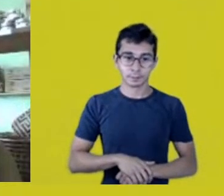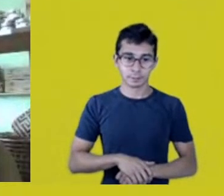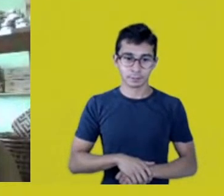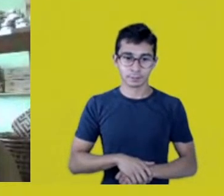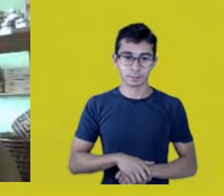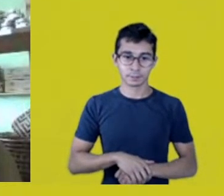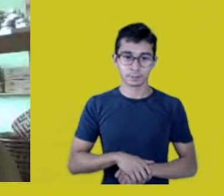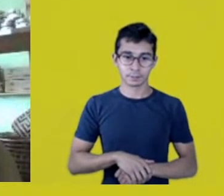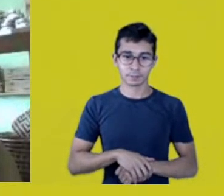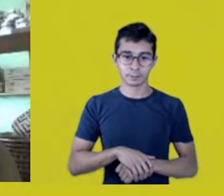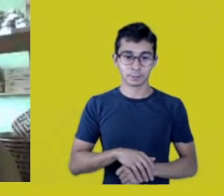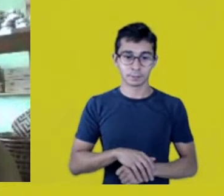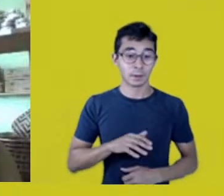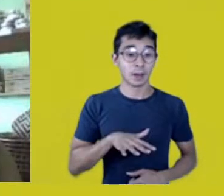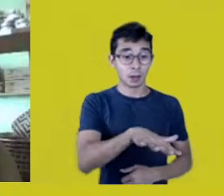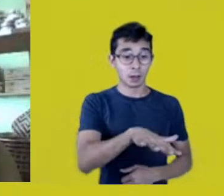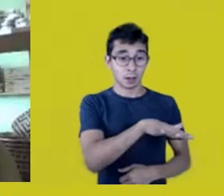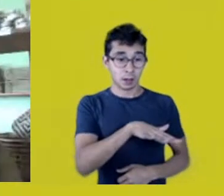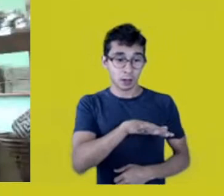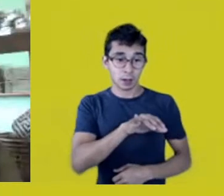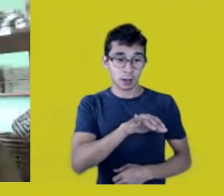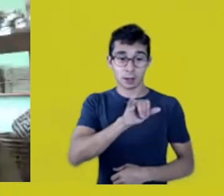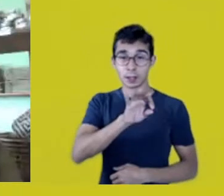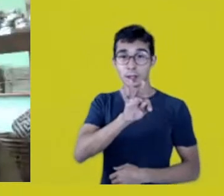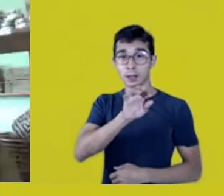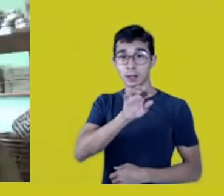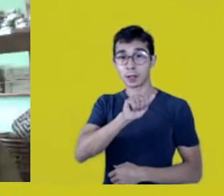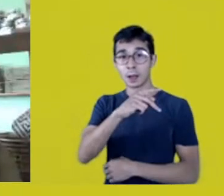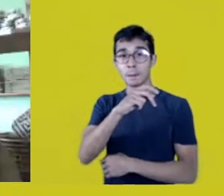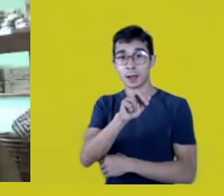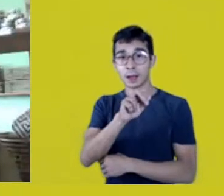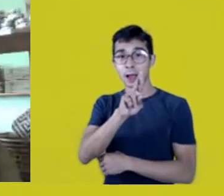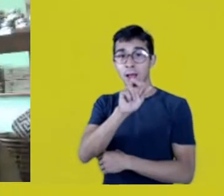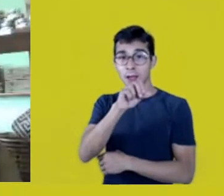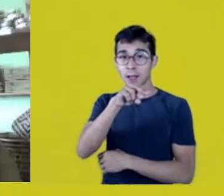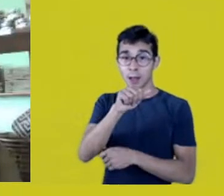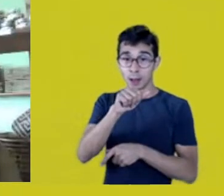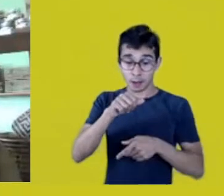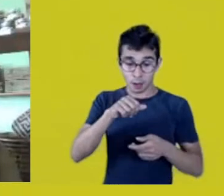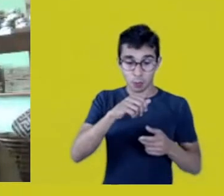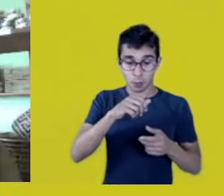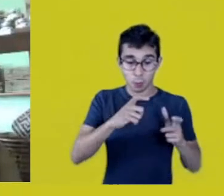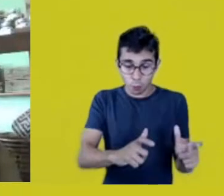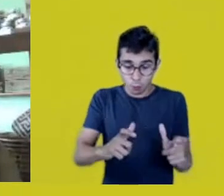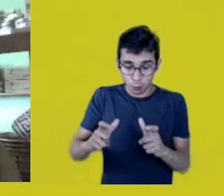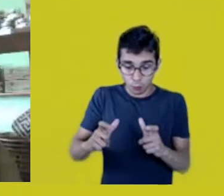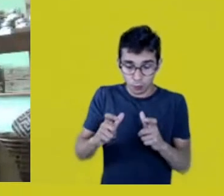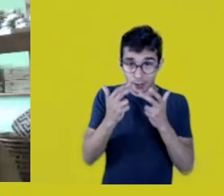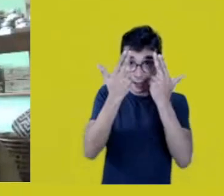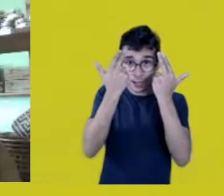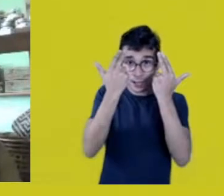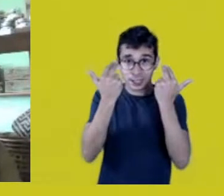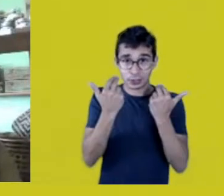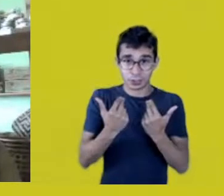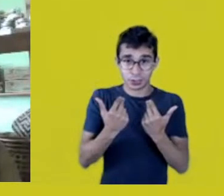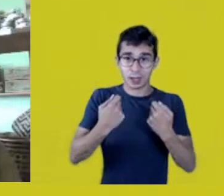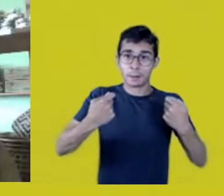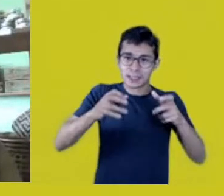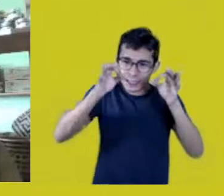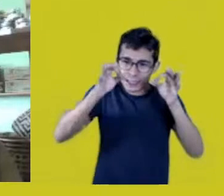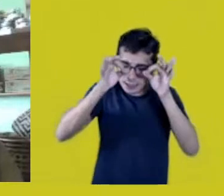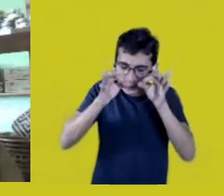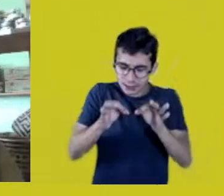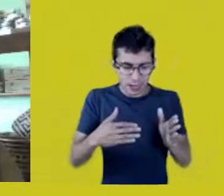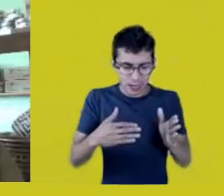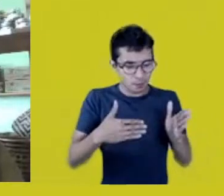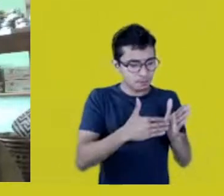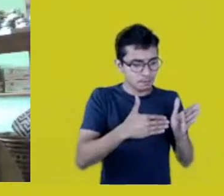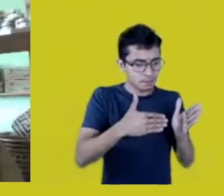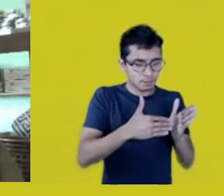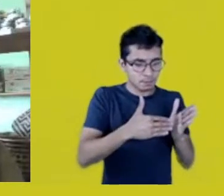Our land needs to be legalized